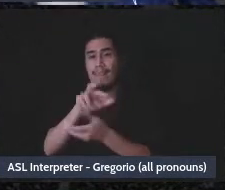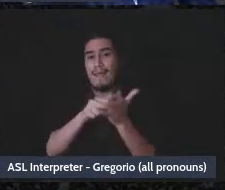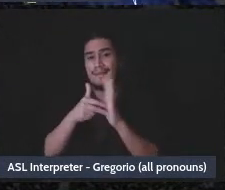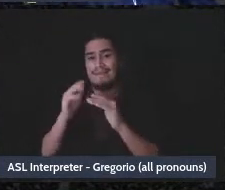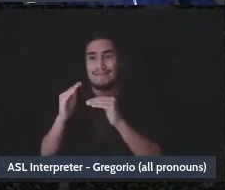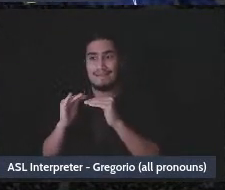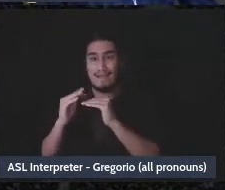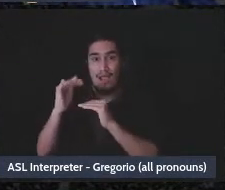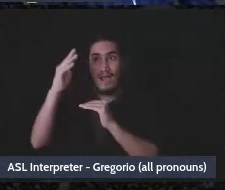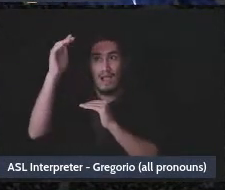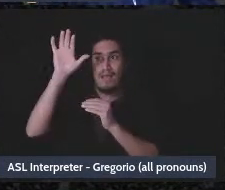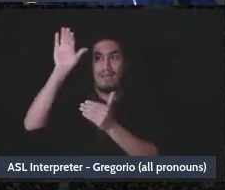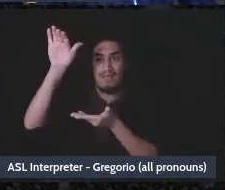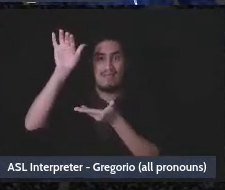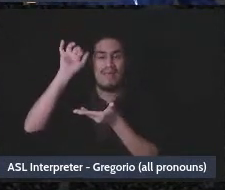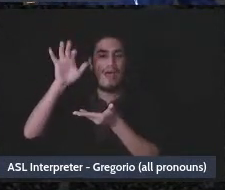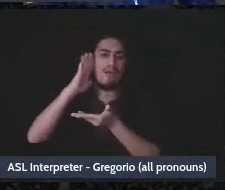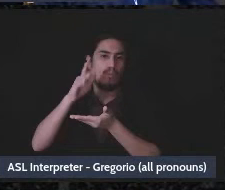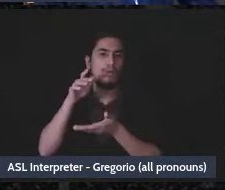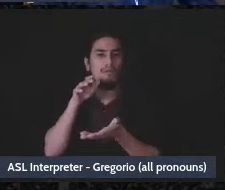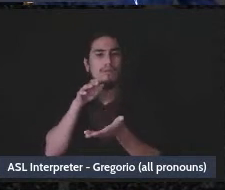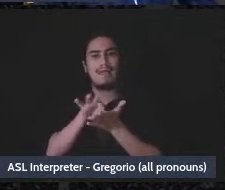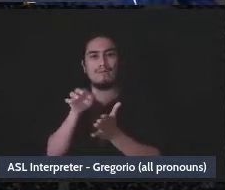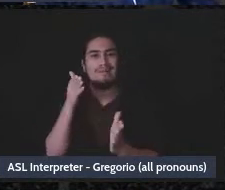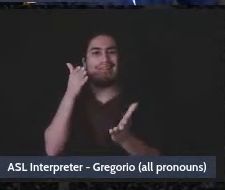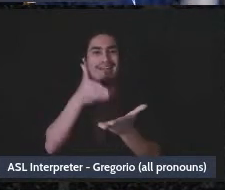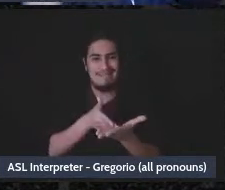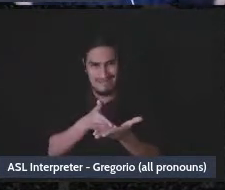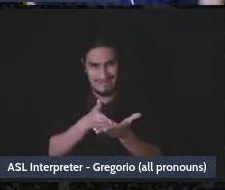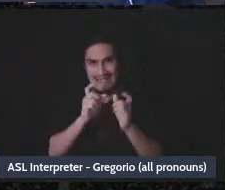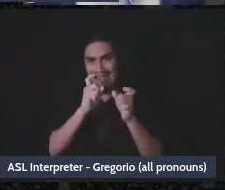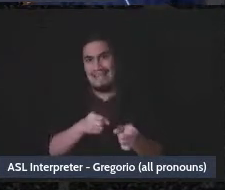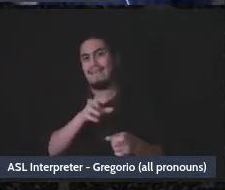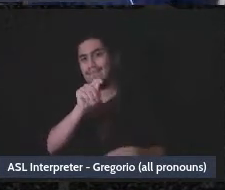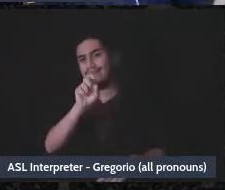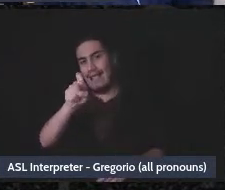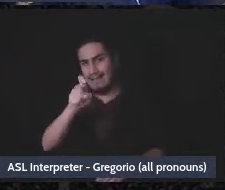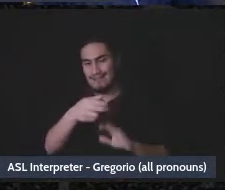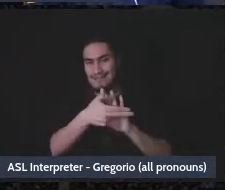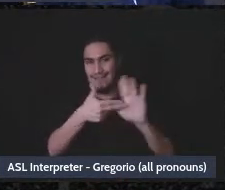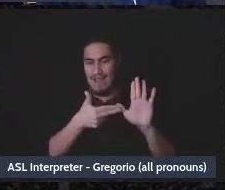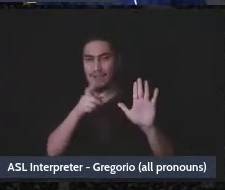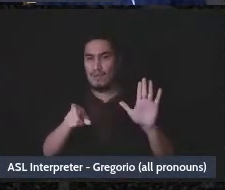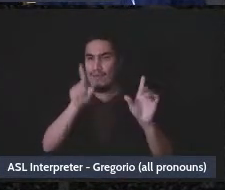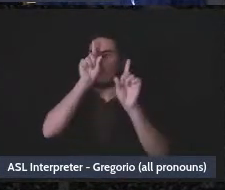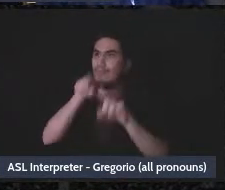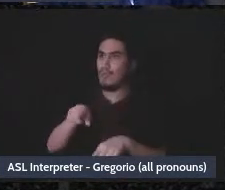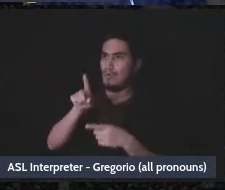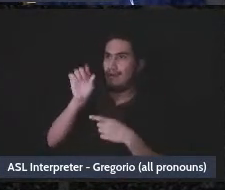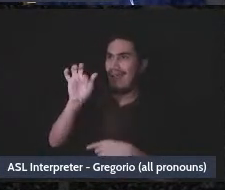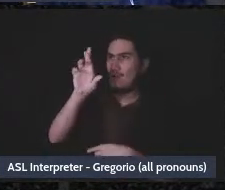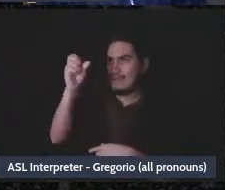counts against the gift tax-tax, and you didn't report that to the IRS but there is an